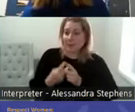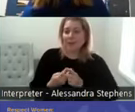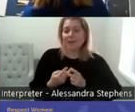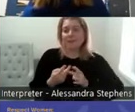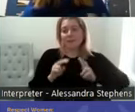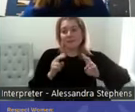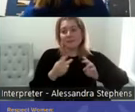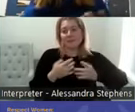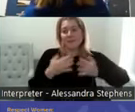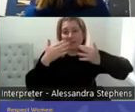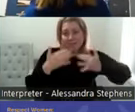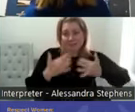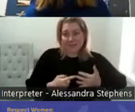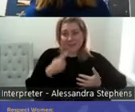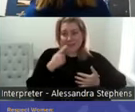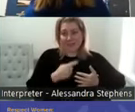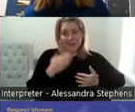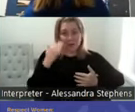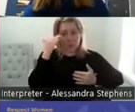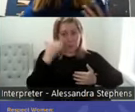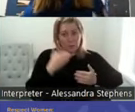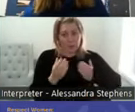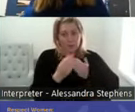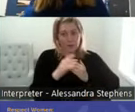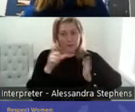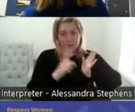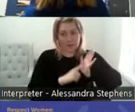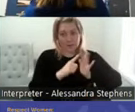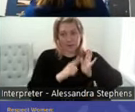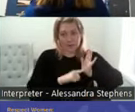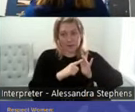clitoris's orgasm with penis vagina sex. Really important start to know.